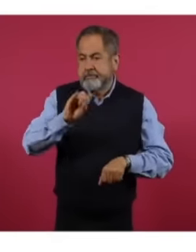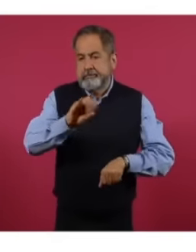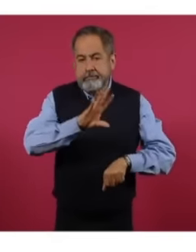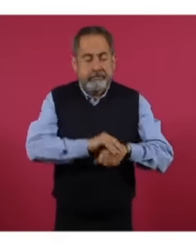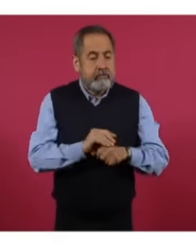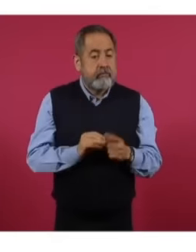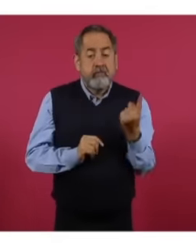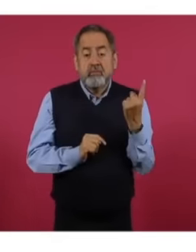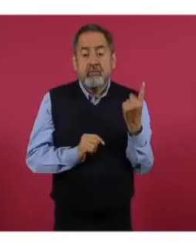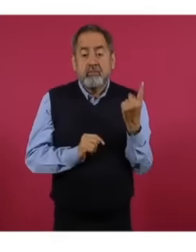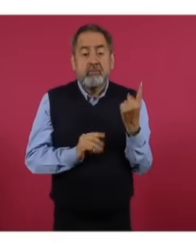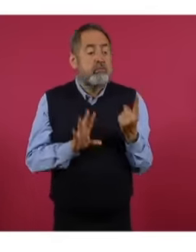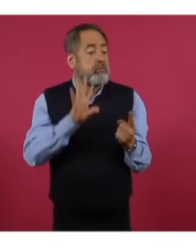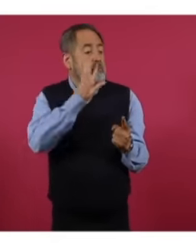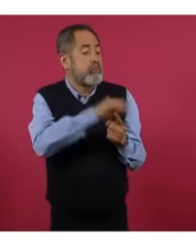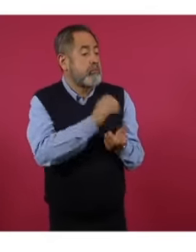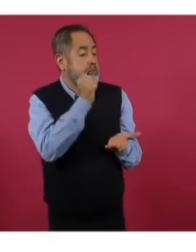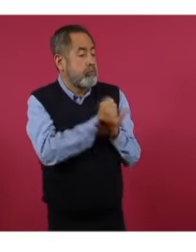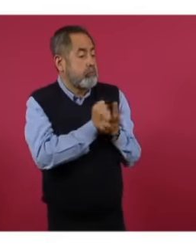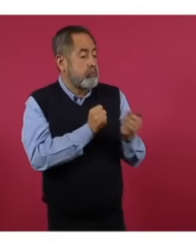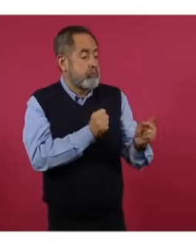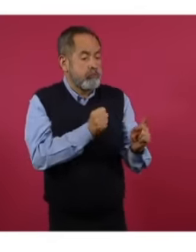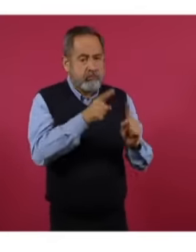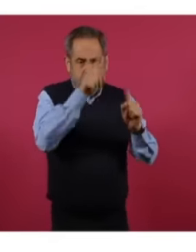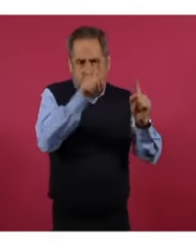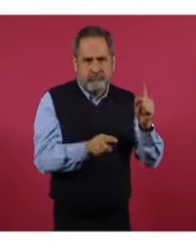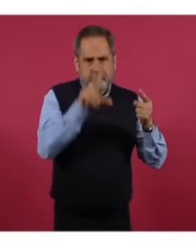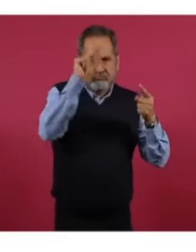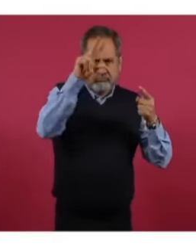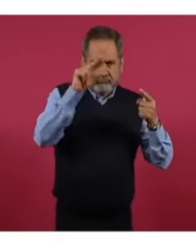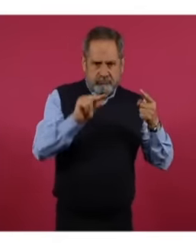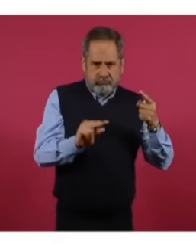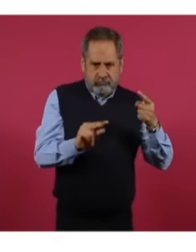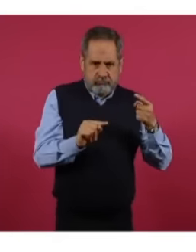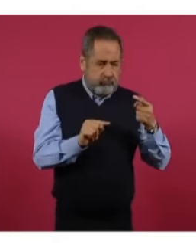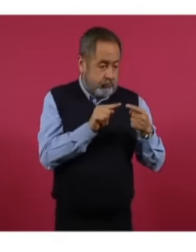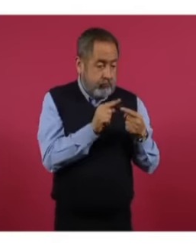authorized for generic research, these could raise the prices of these medications